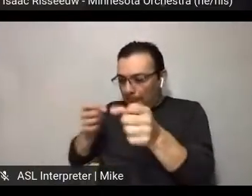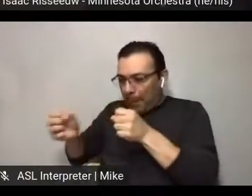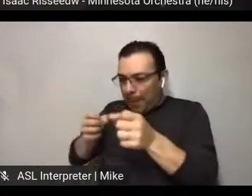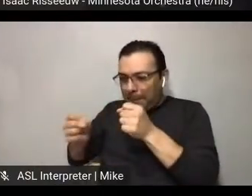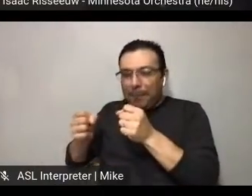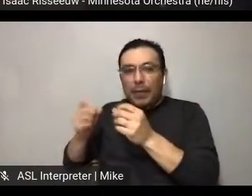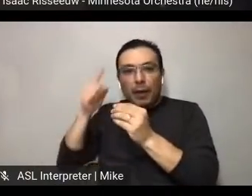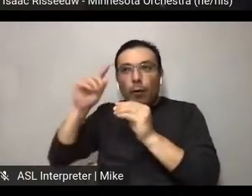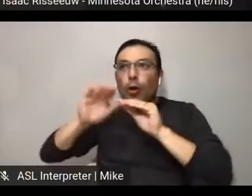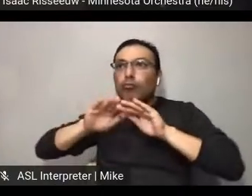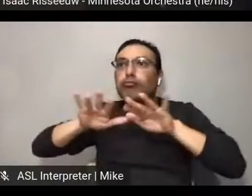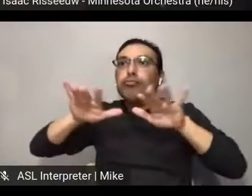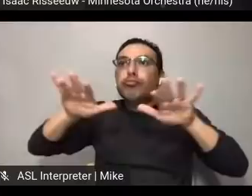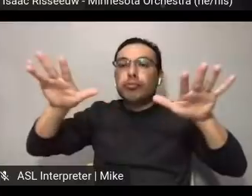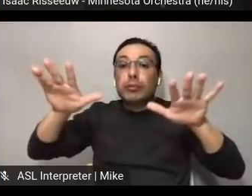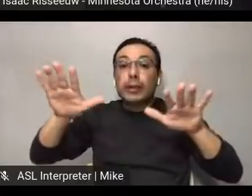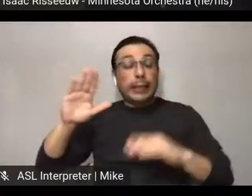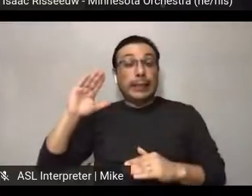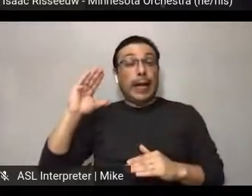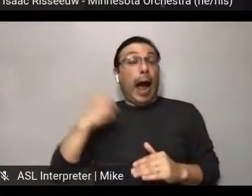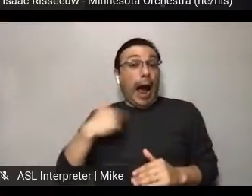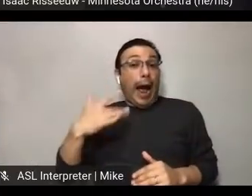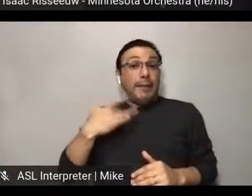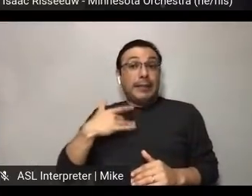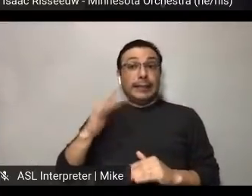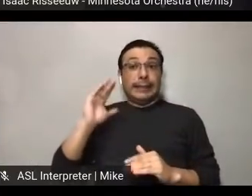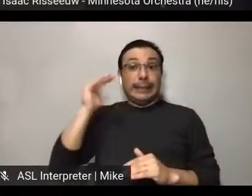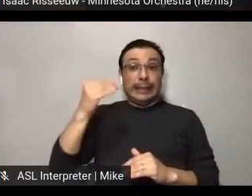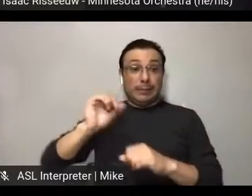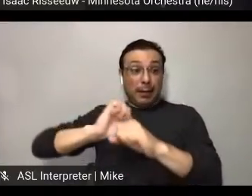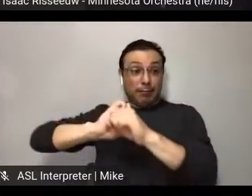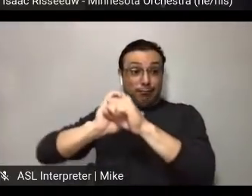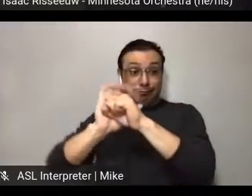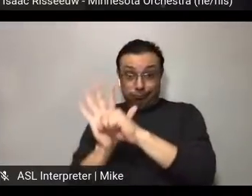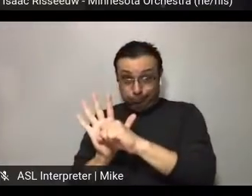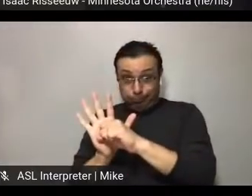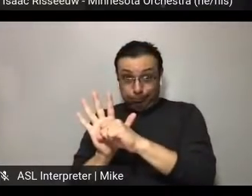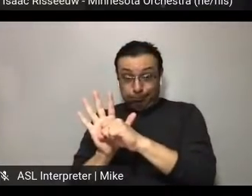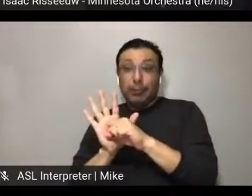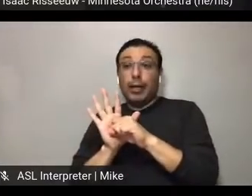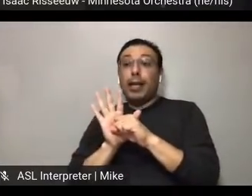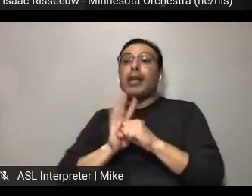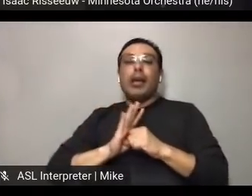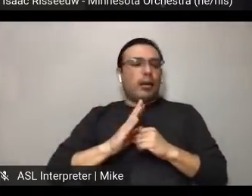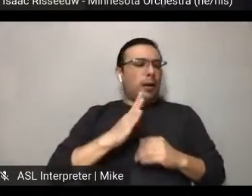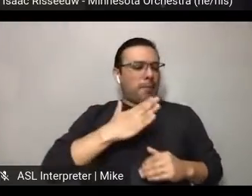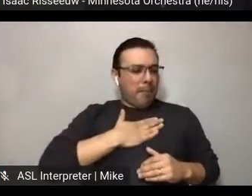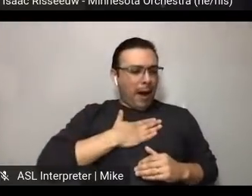the pandemic did was blur some lines. So we'd love to hear about how that worked.